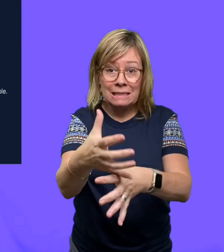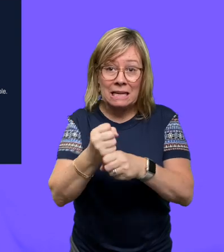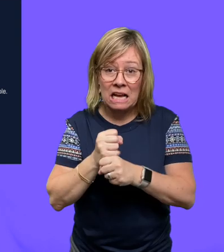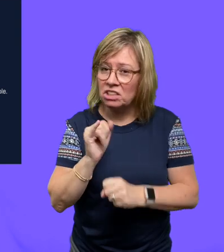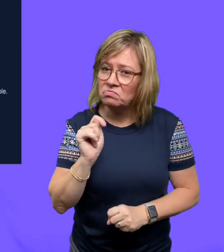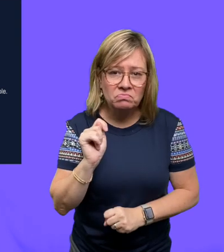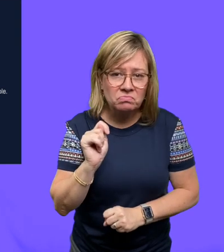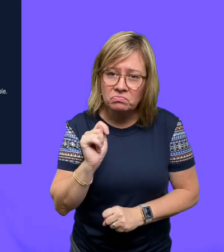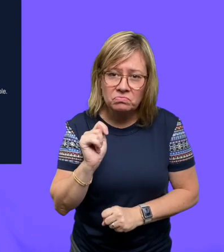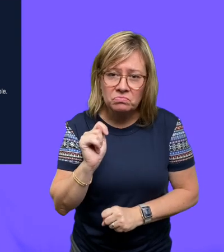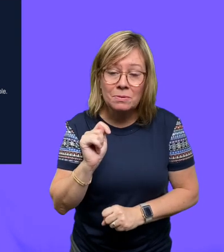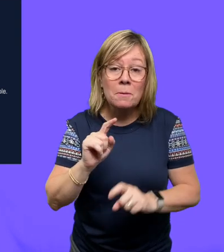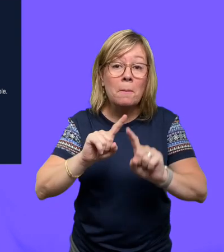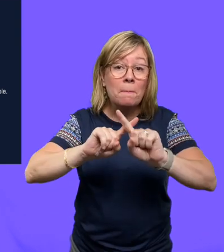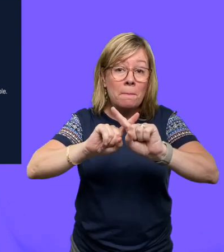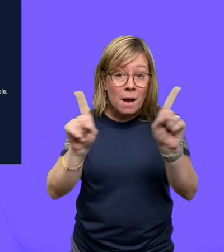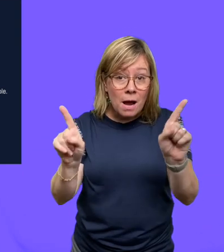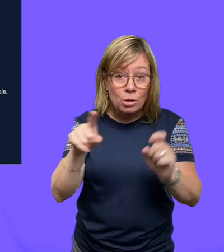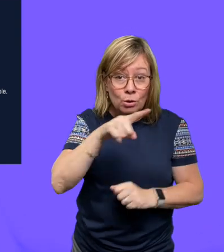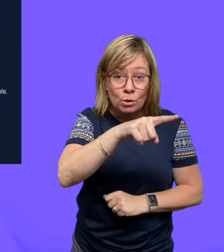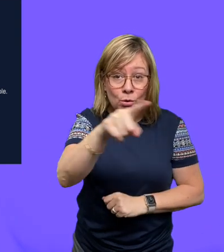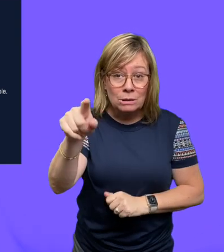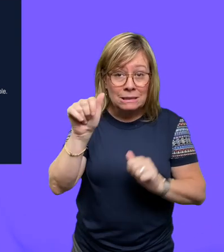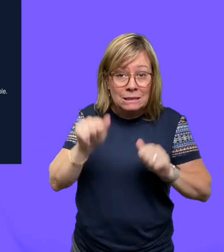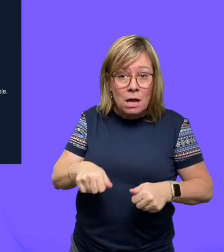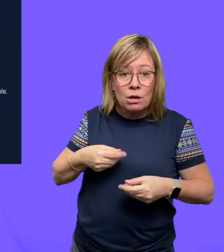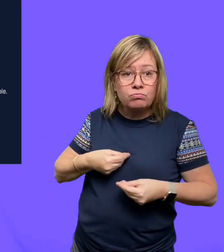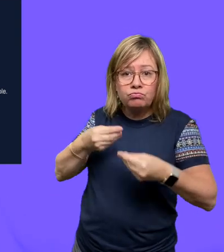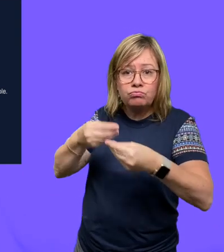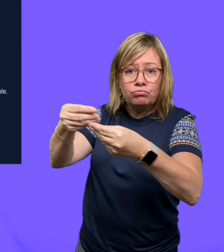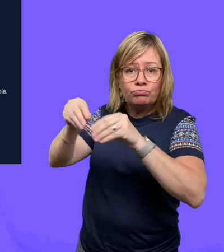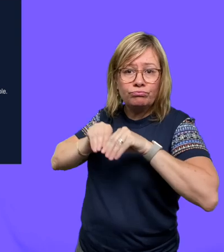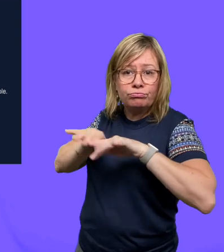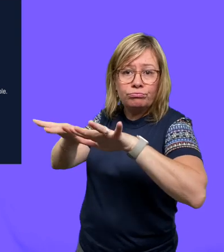coronavirus, but you can still give it to other people.